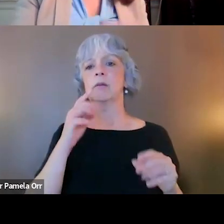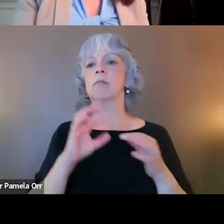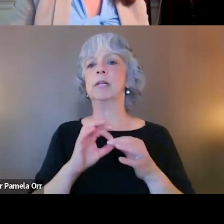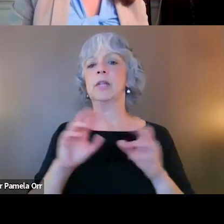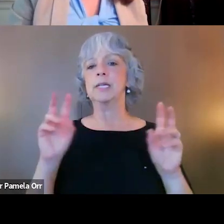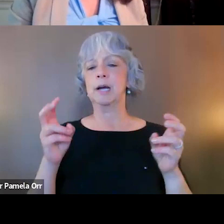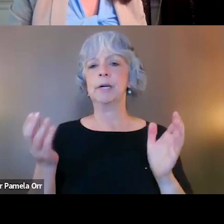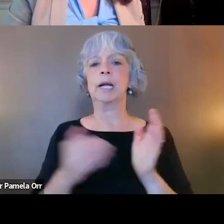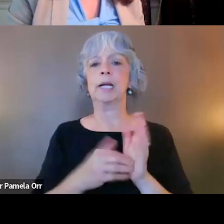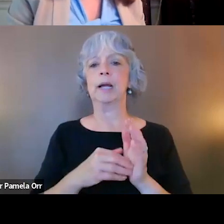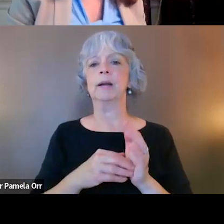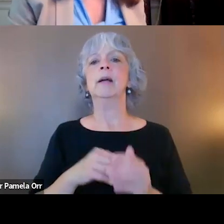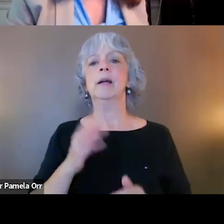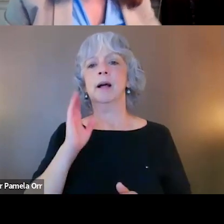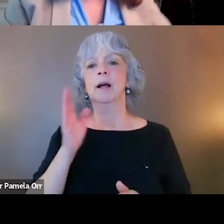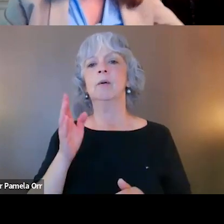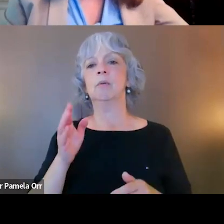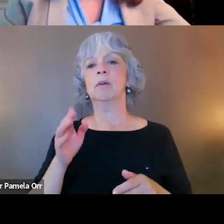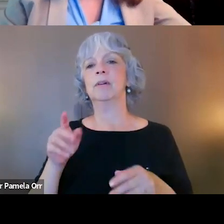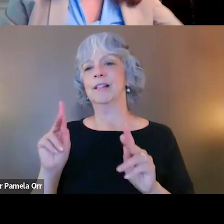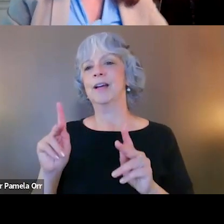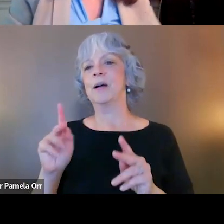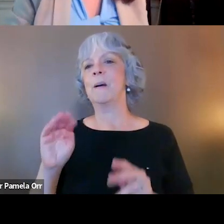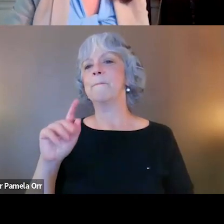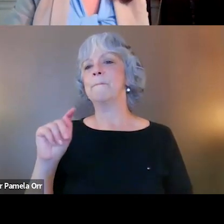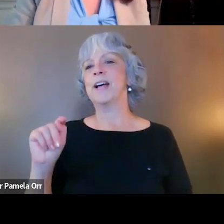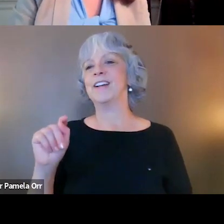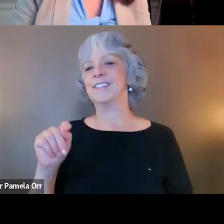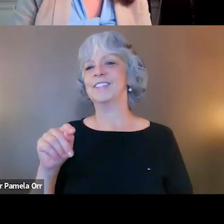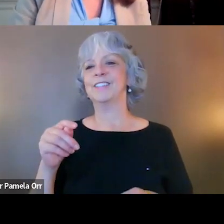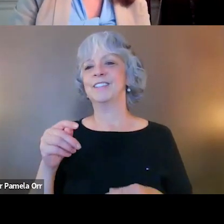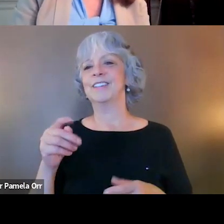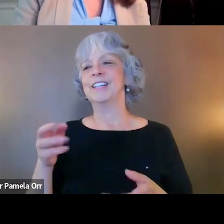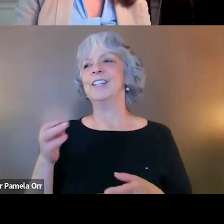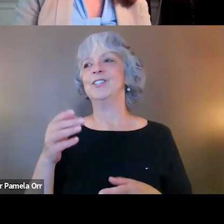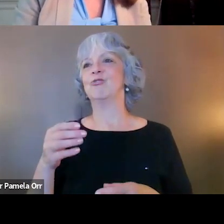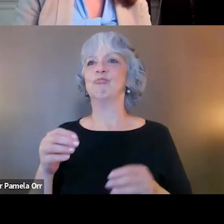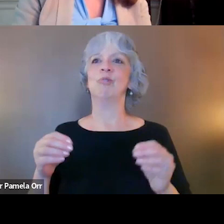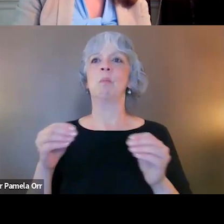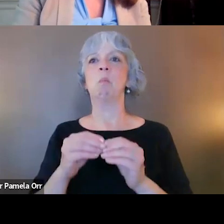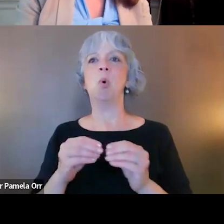again, I'm gonna definitely let Matt take lead on that since he knows so much more than I can speak so much more eloquently.